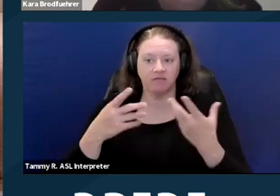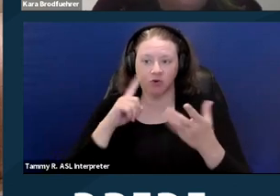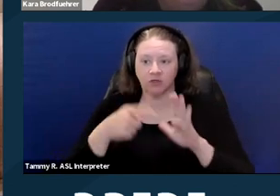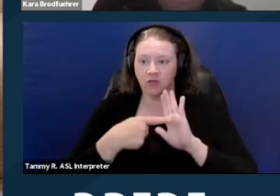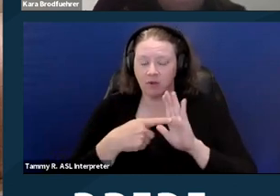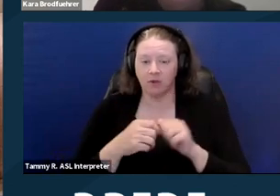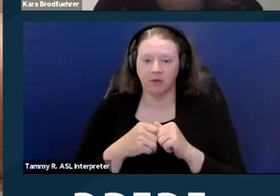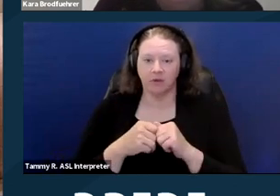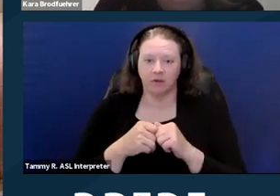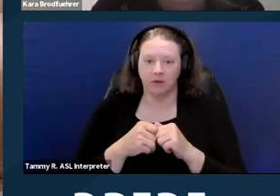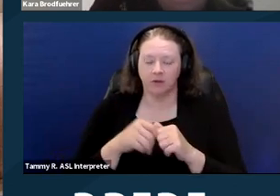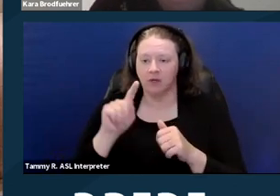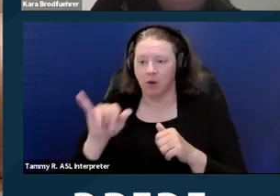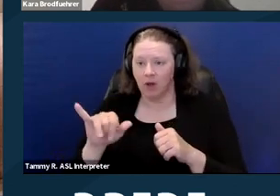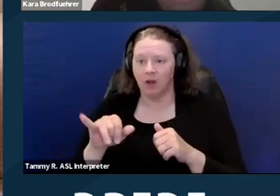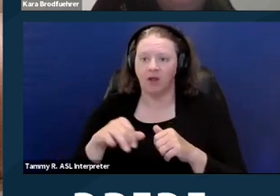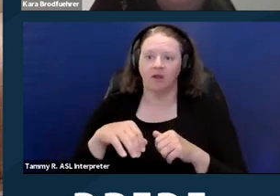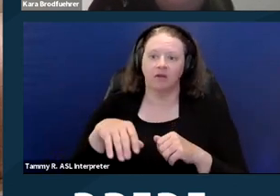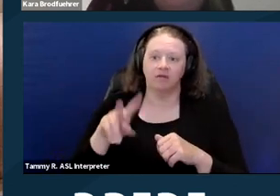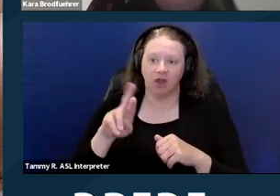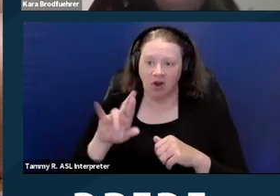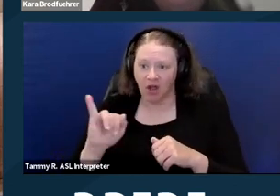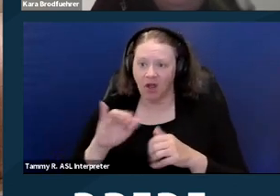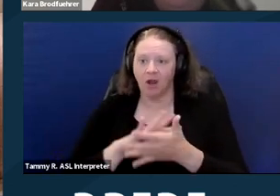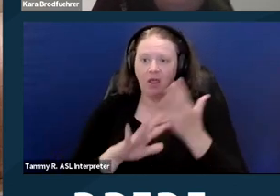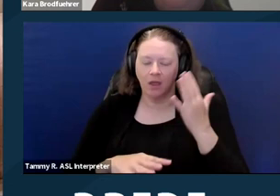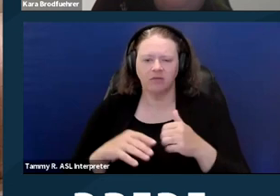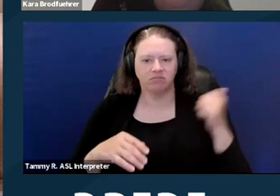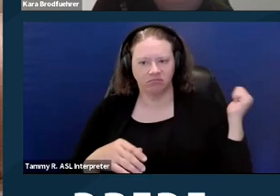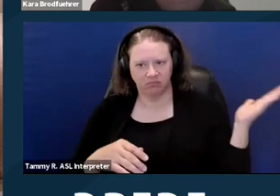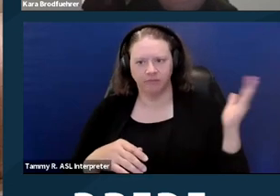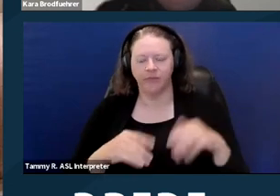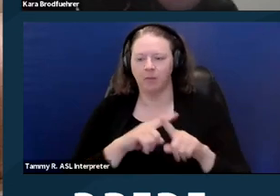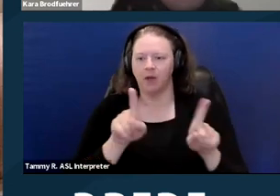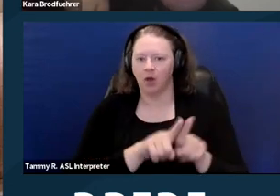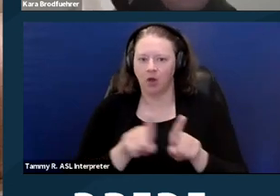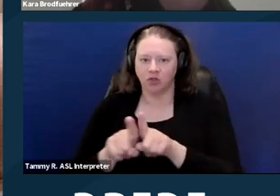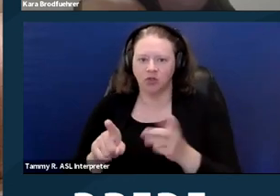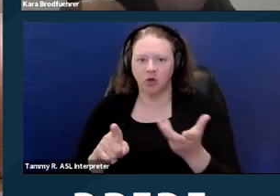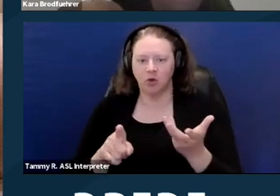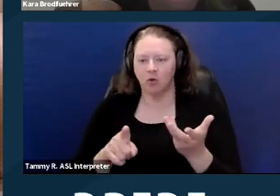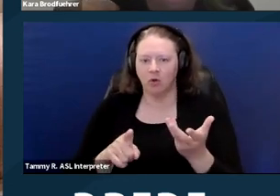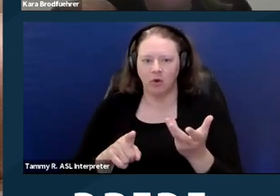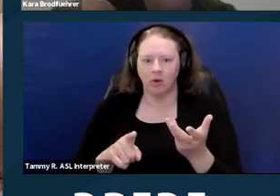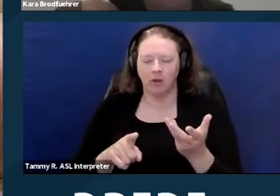here's some information on how to do that. But it's also on at the beginning of this presentation,